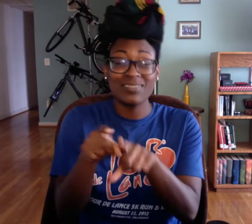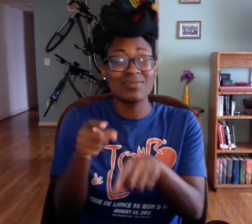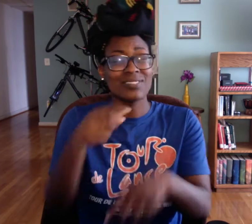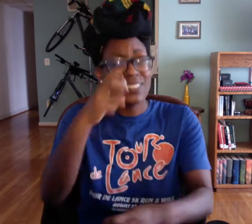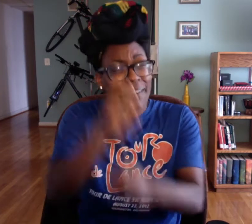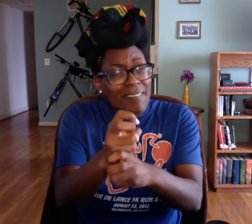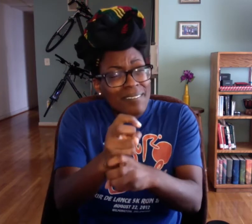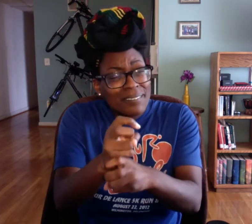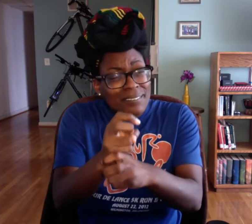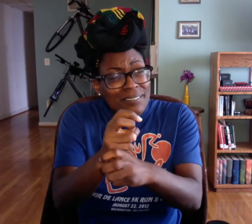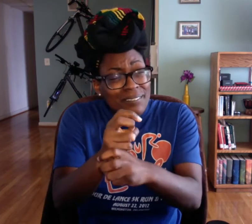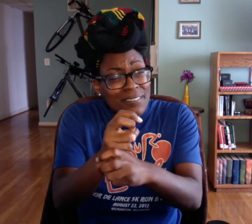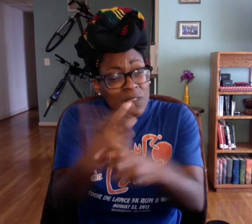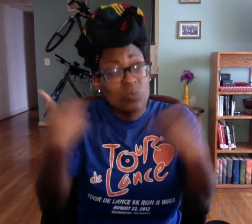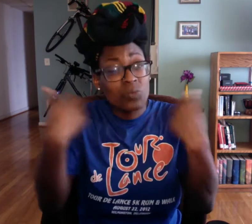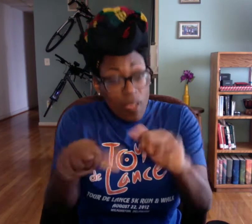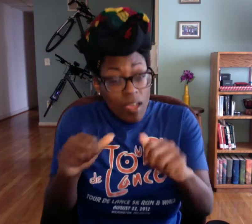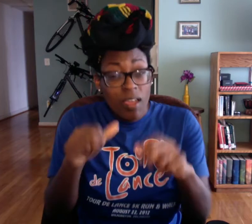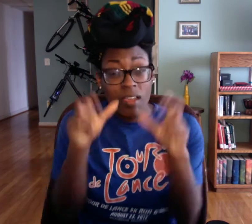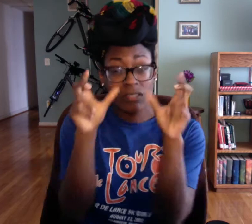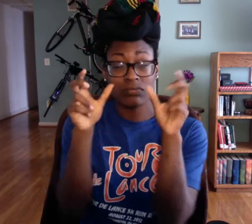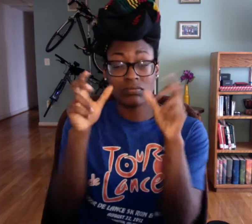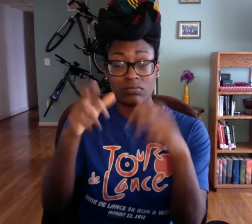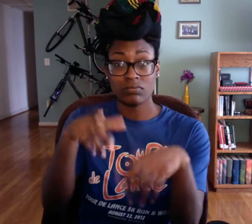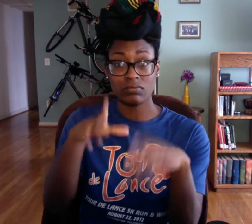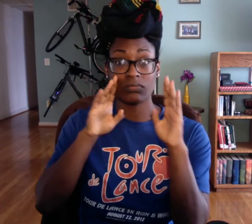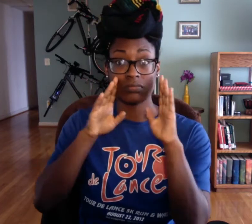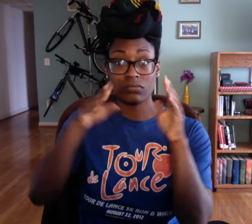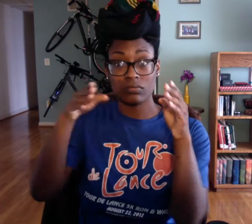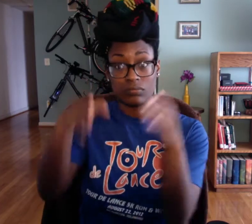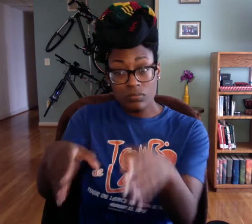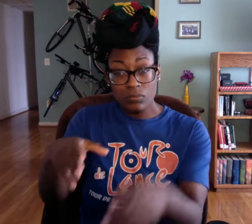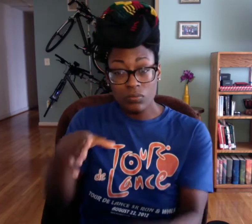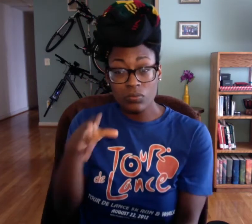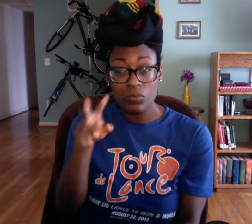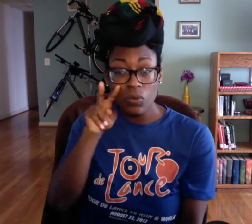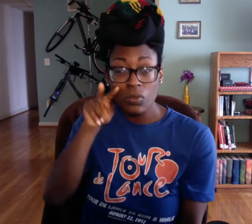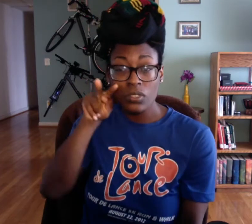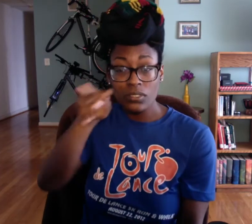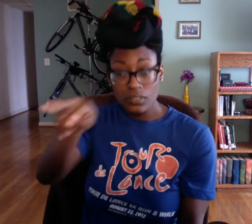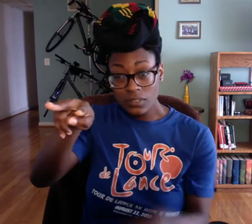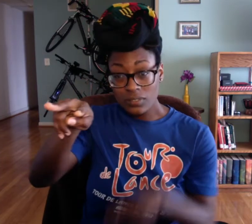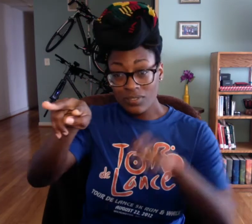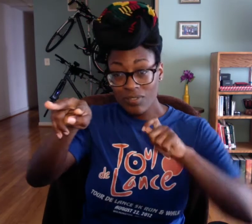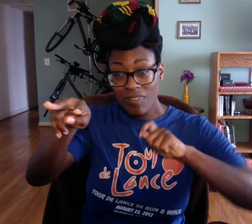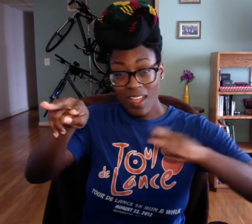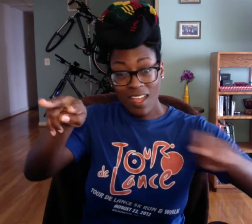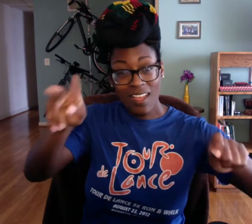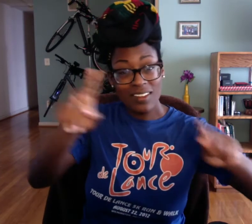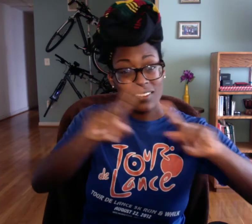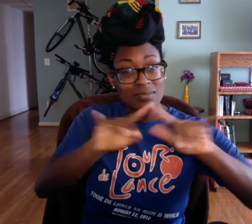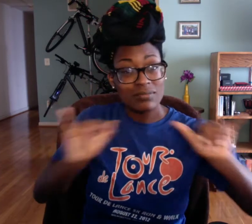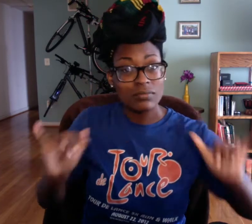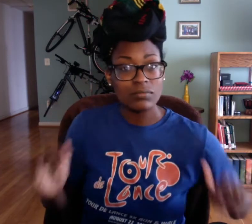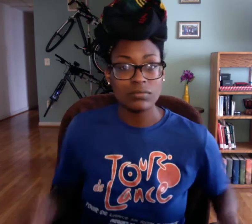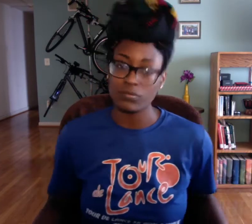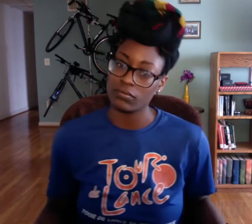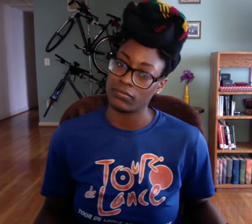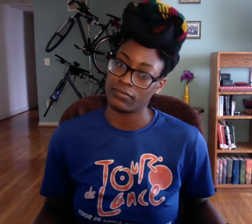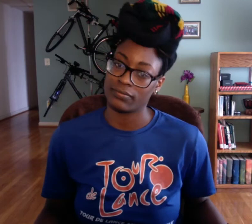And it's HARD! Tryna pay attention and catch everything while you're writing!